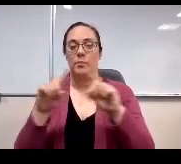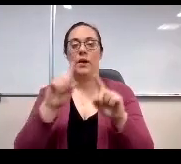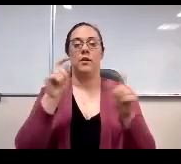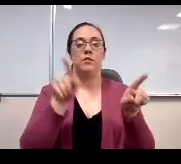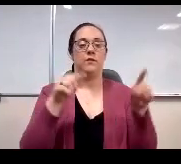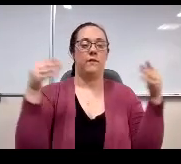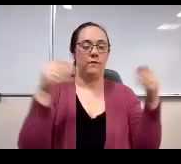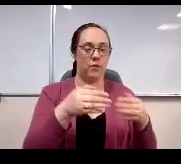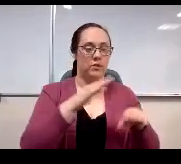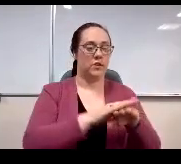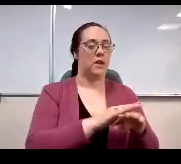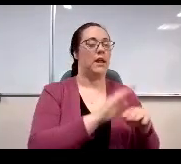Next line please.